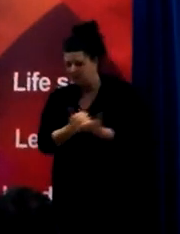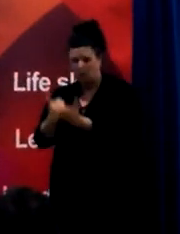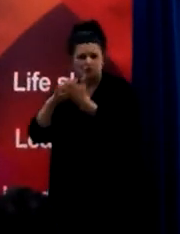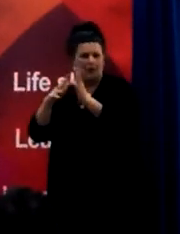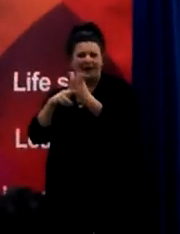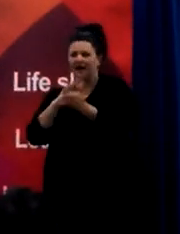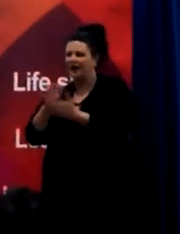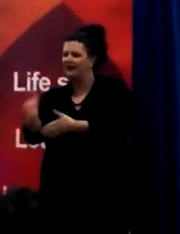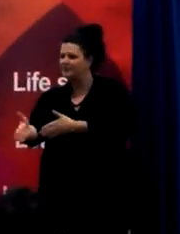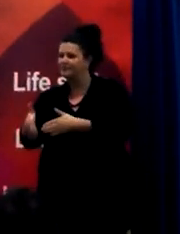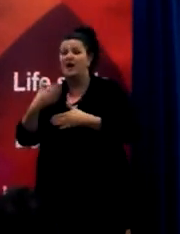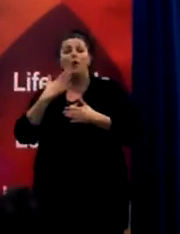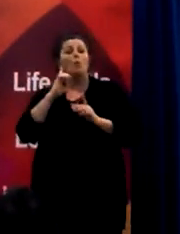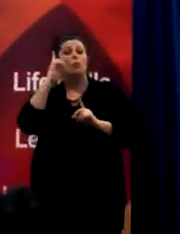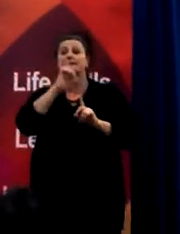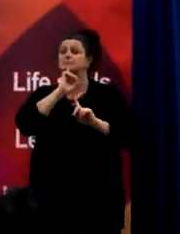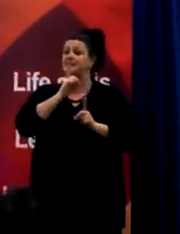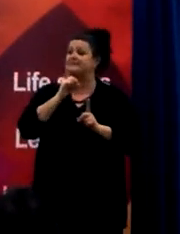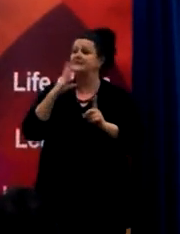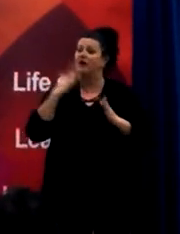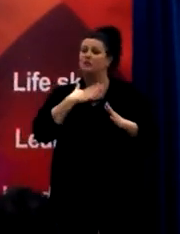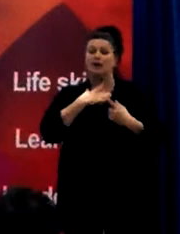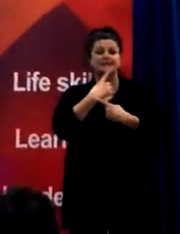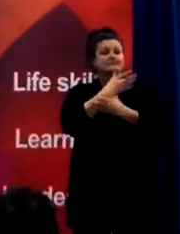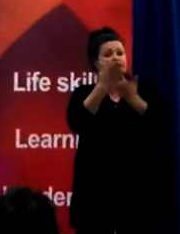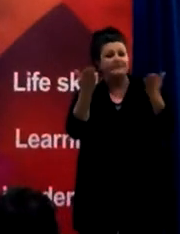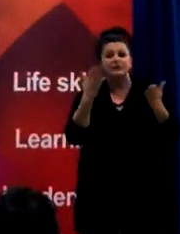One of the messages I would like to give today, especially for parents and teachers of a child